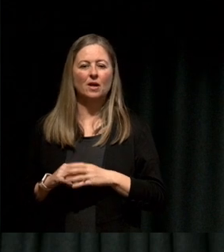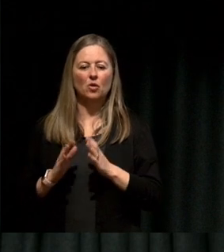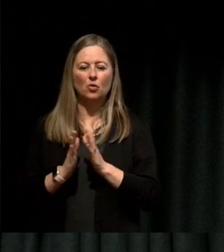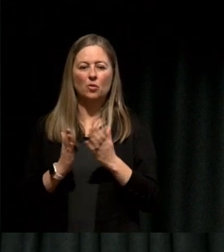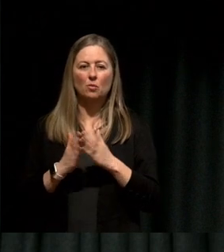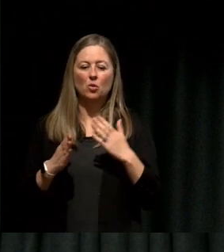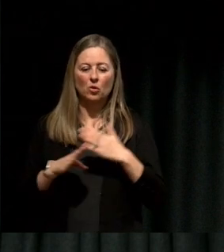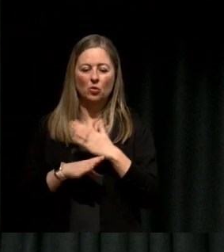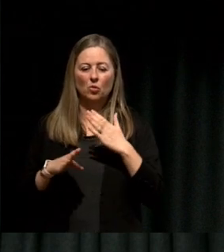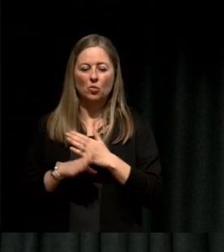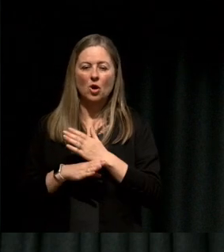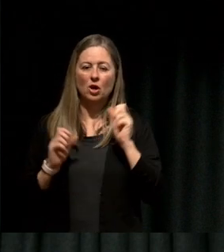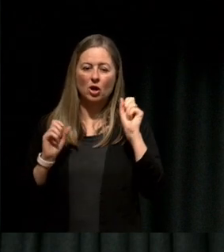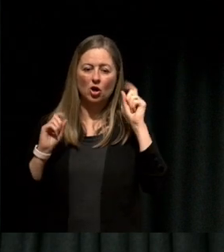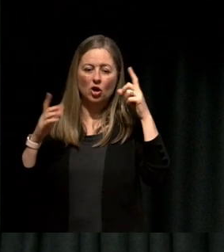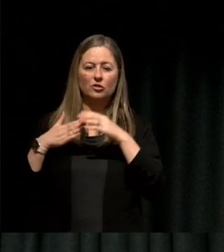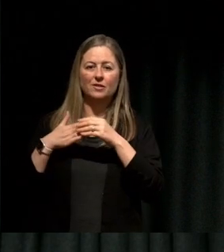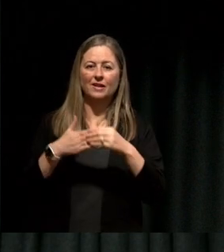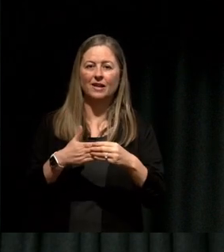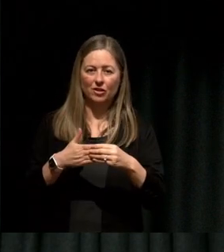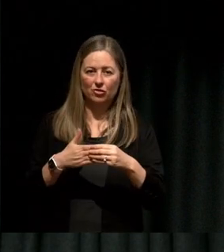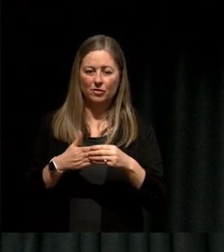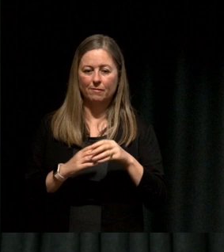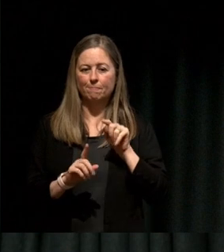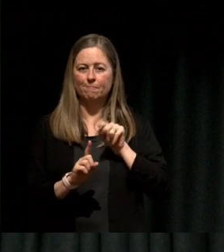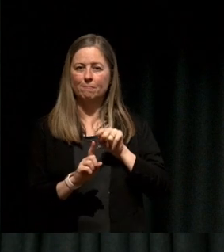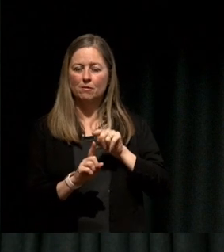Conscious Leadership Institute does, they find that most CEOs that they work with especially